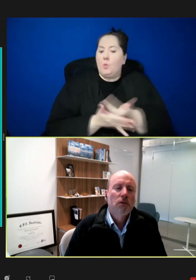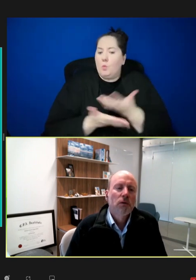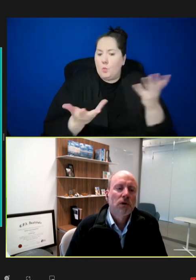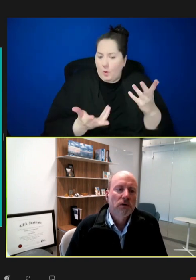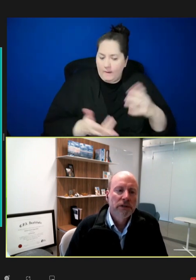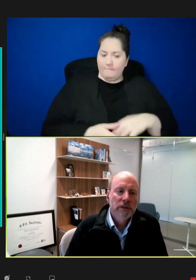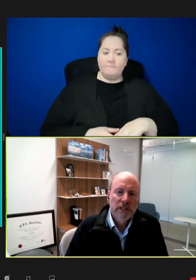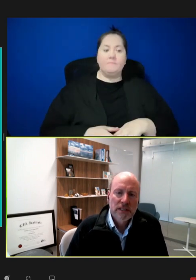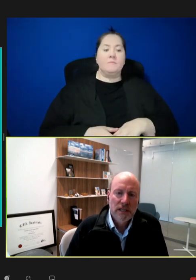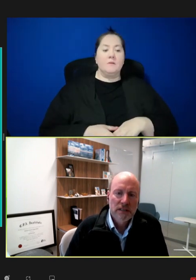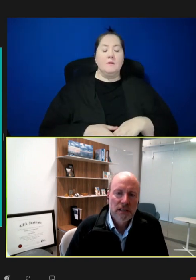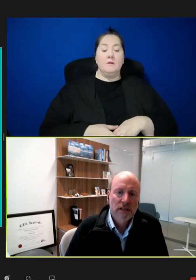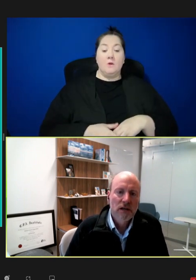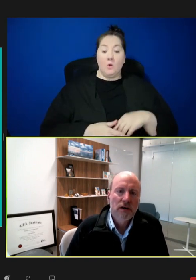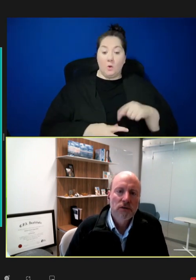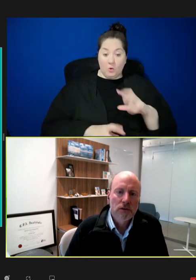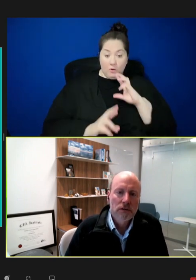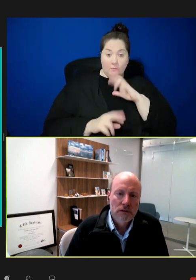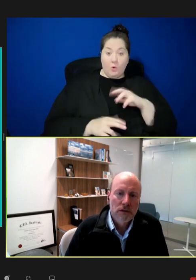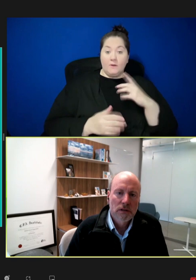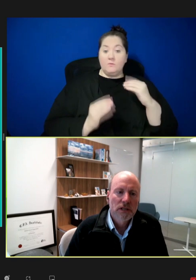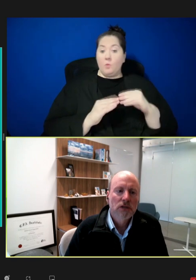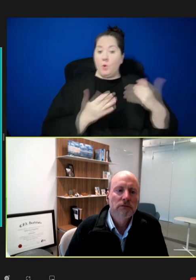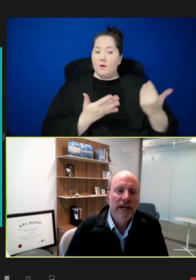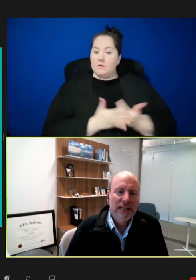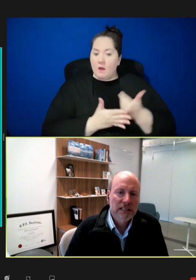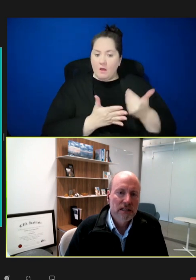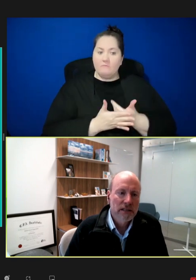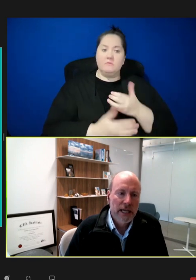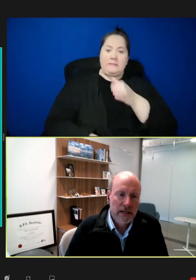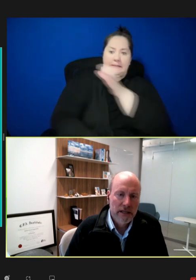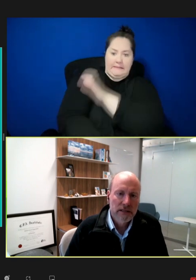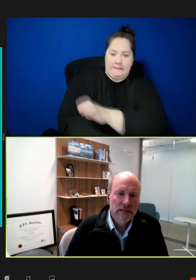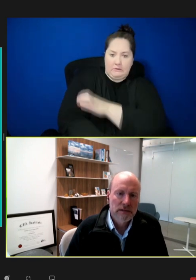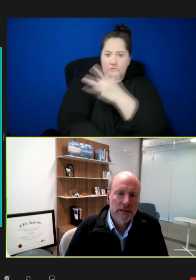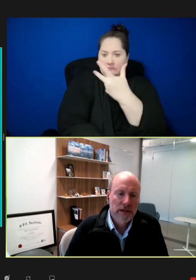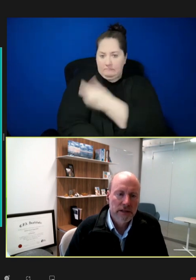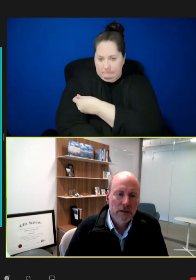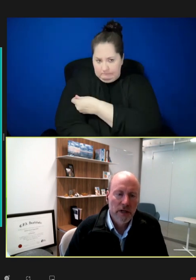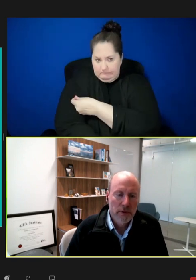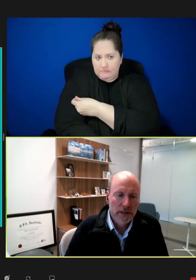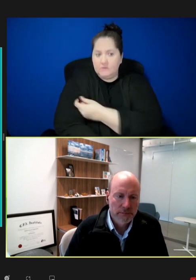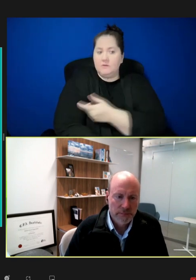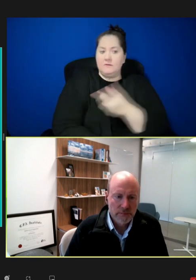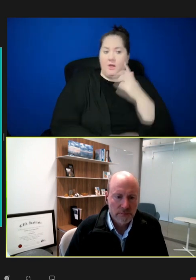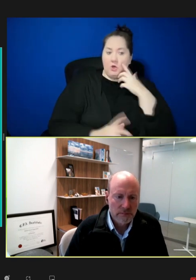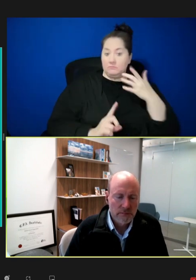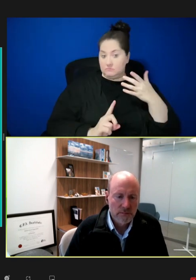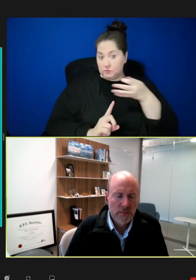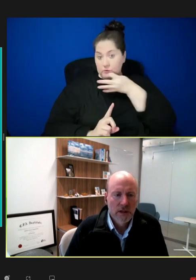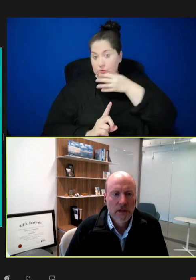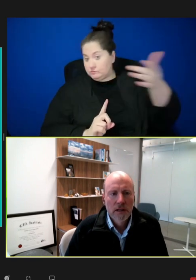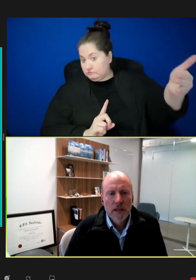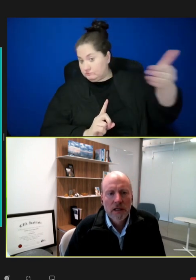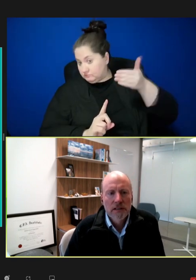we're only going to be discussing novel clinical vaccine candidates that are in the pipeline.